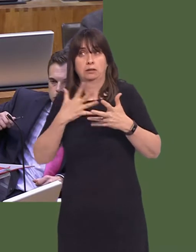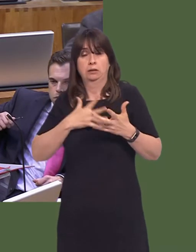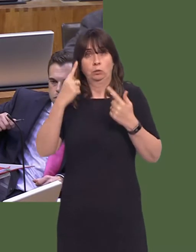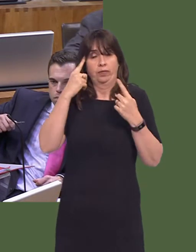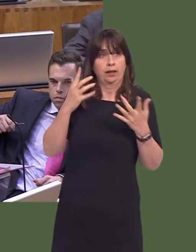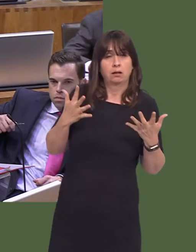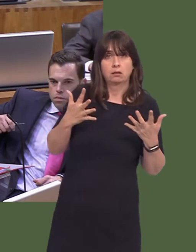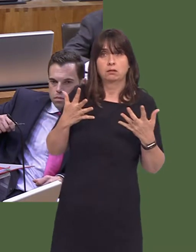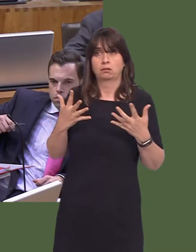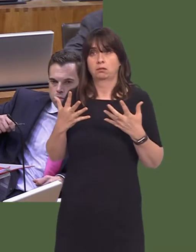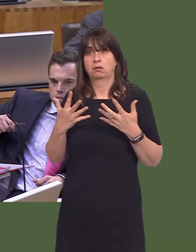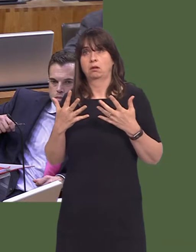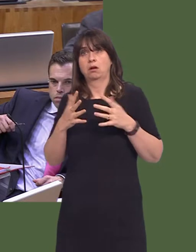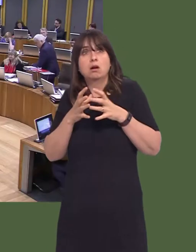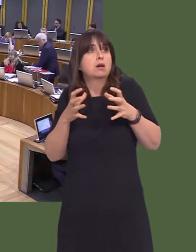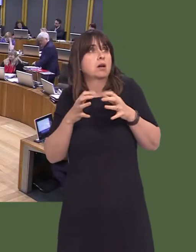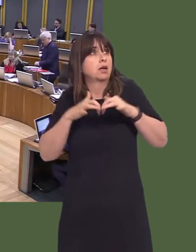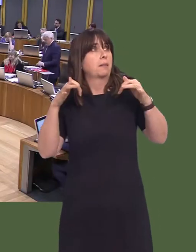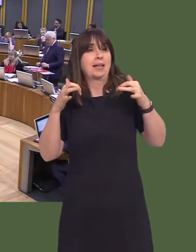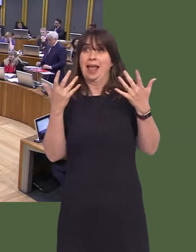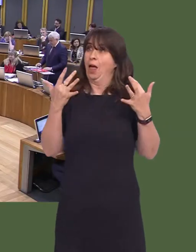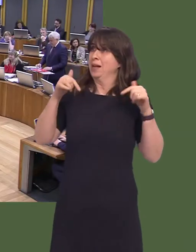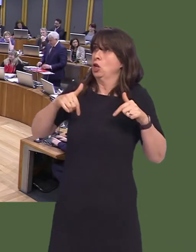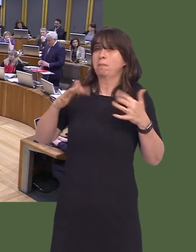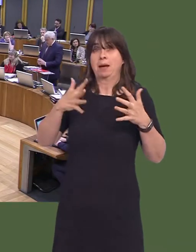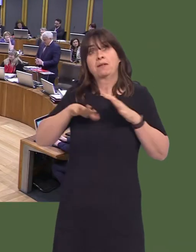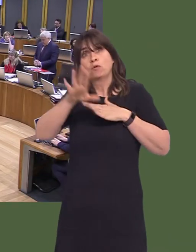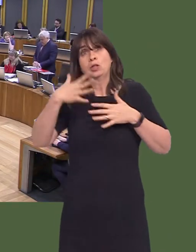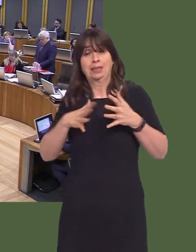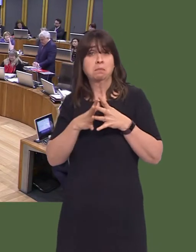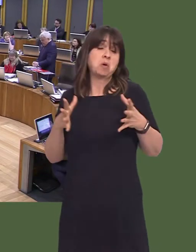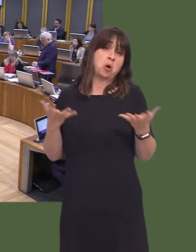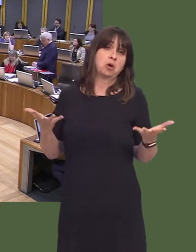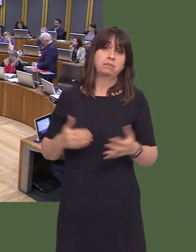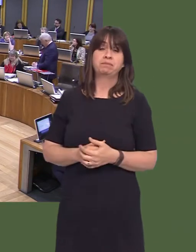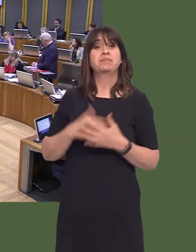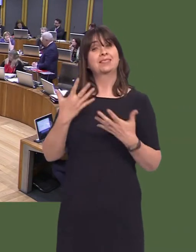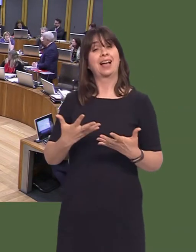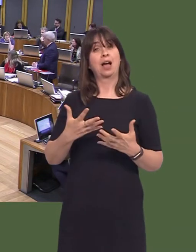that would be in this body in years to come. Y Llywydd / The Llywydd: Arweinydd Plaid Cymru, Leanne Wood. Leanne Wood AM: Diolch, Llywydd. Before my